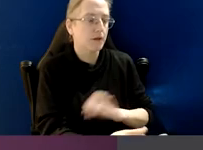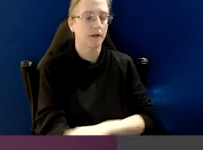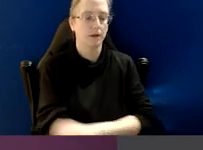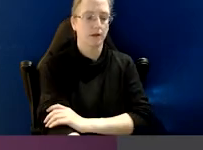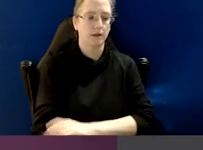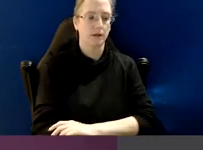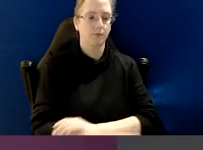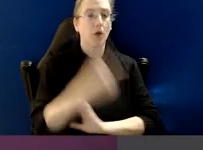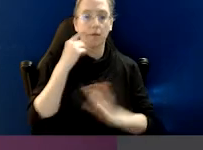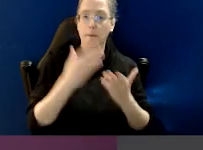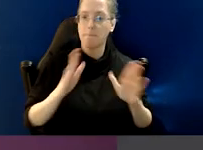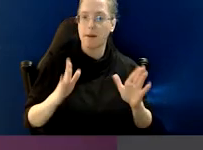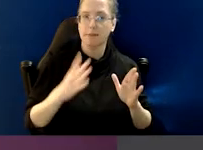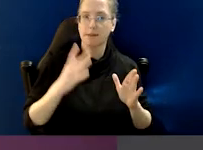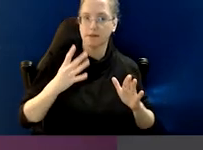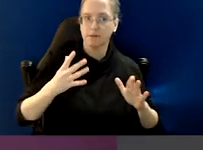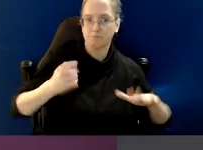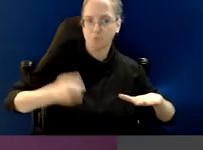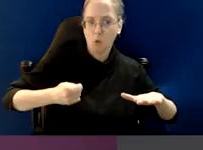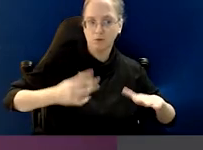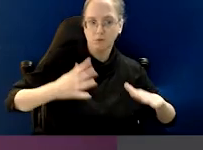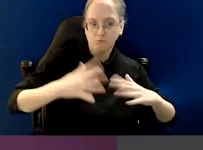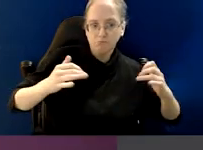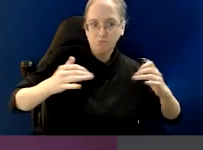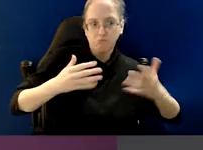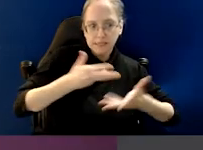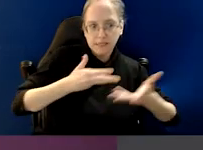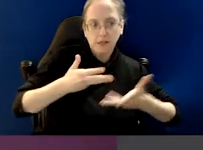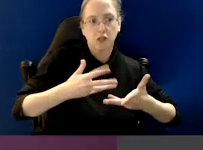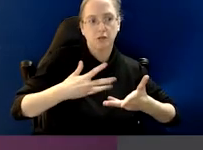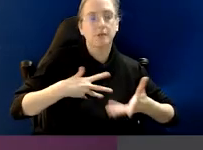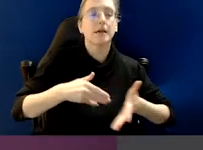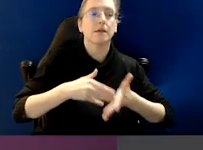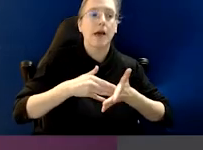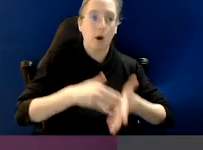I think, public hearings assist that enormously, public reports assist that enormously.